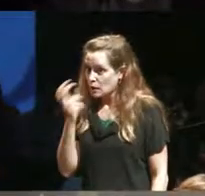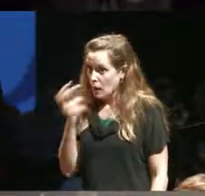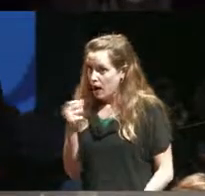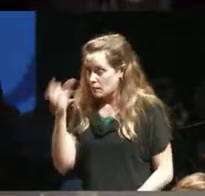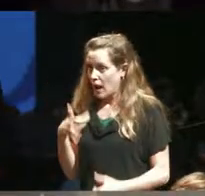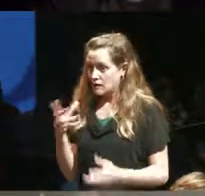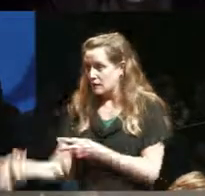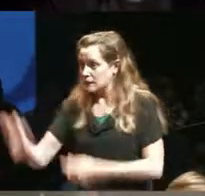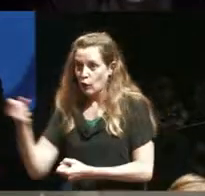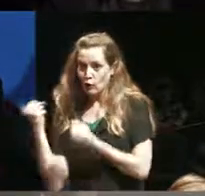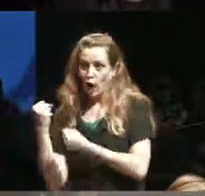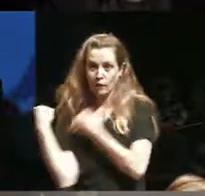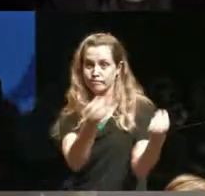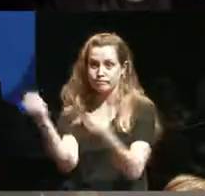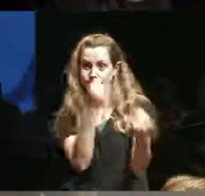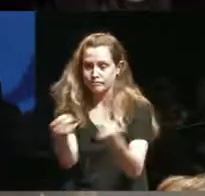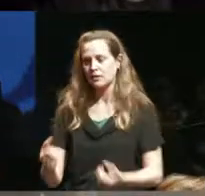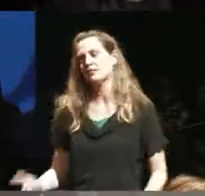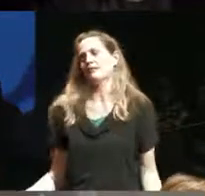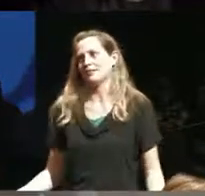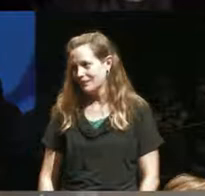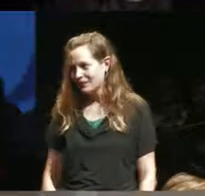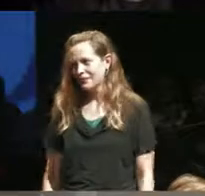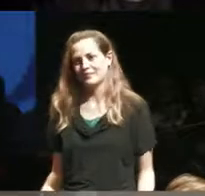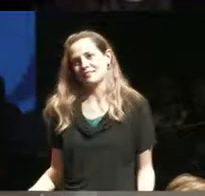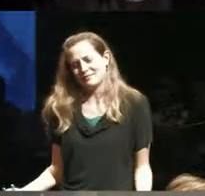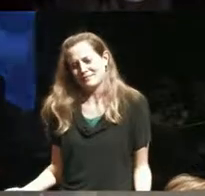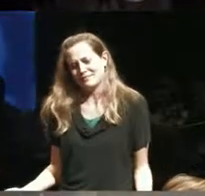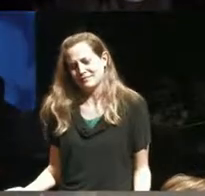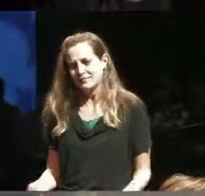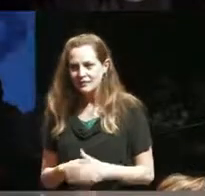think it's actually really I think it's a really useful tool to think about